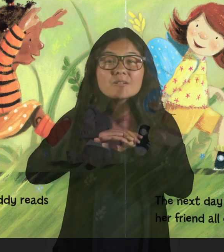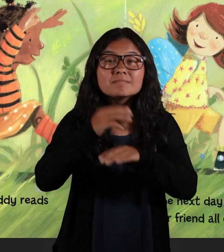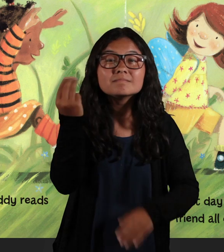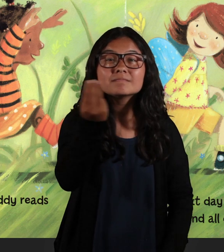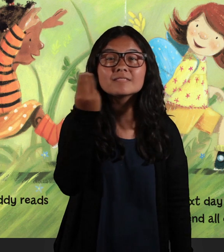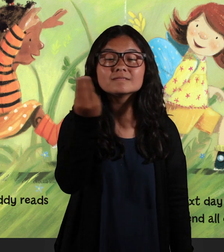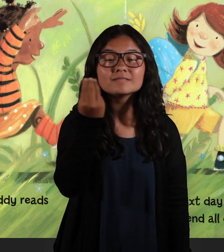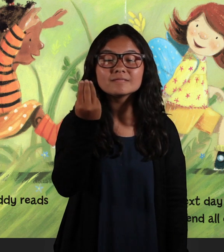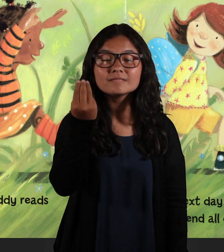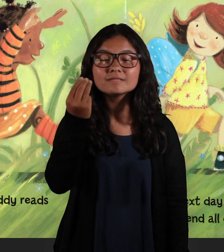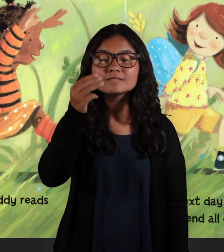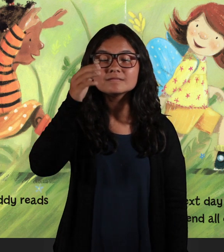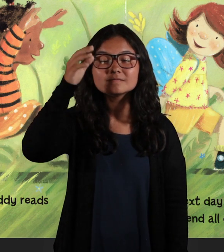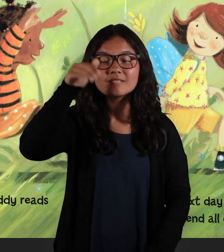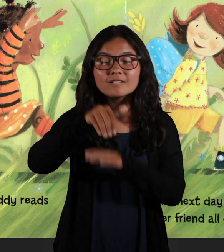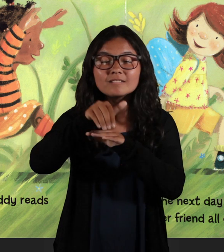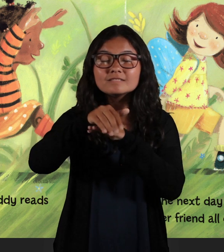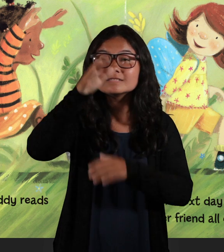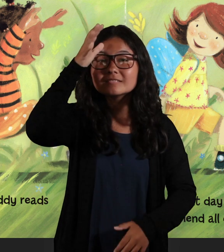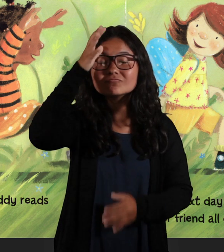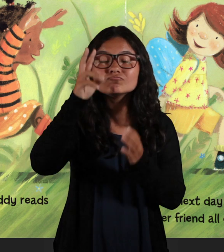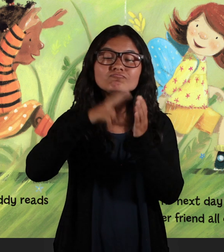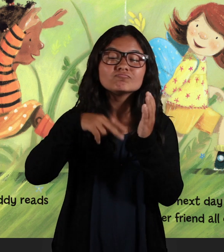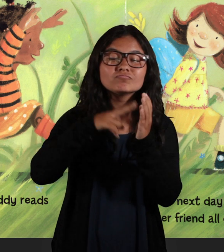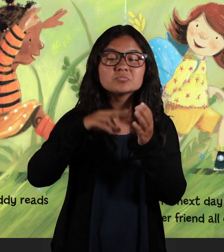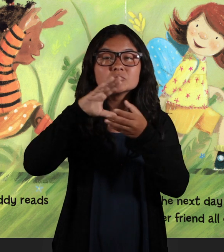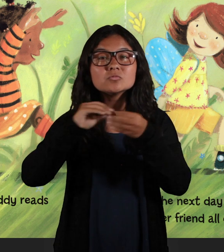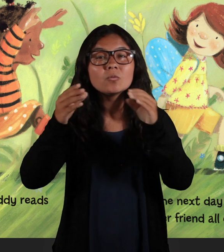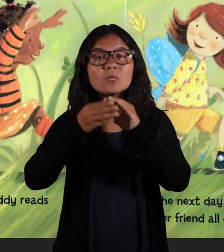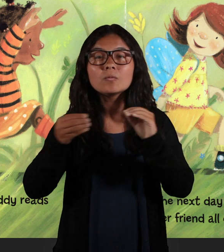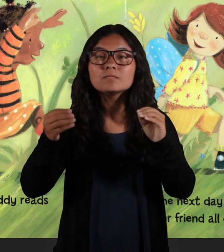On Monday night Daddy reads a story about tigers.